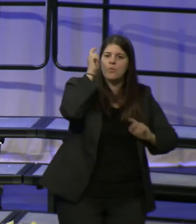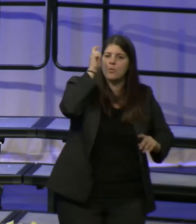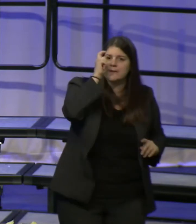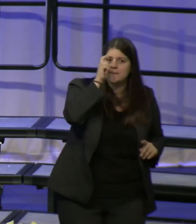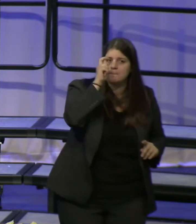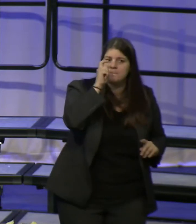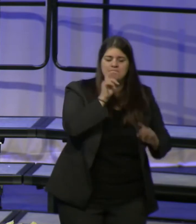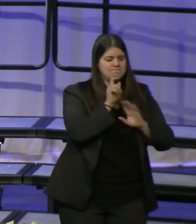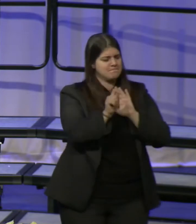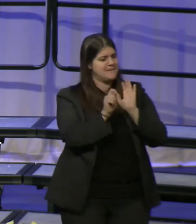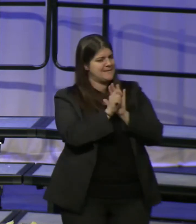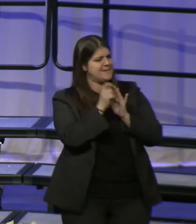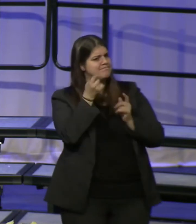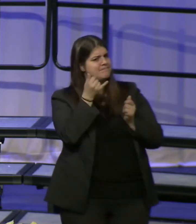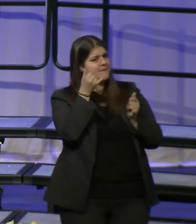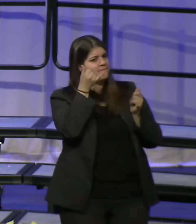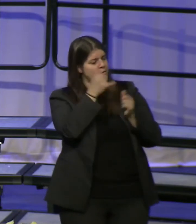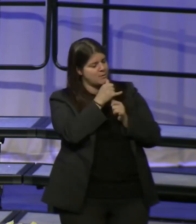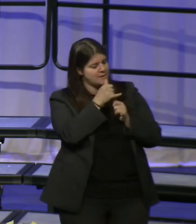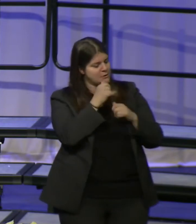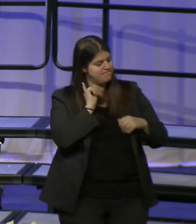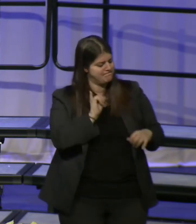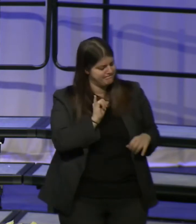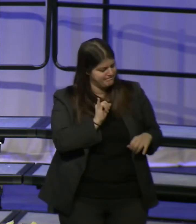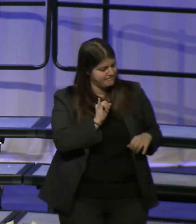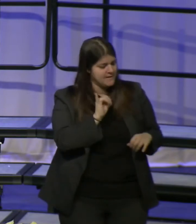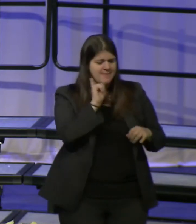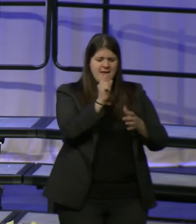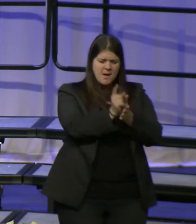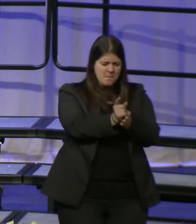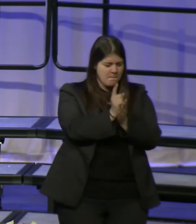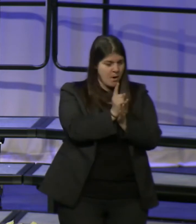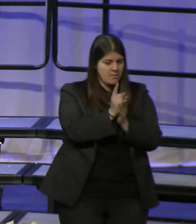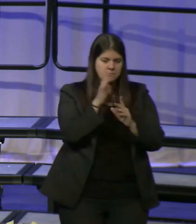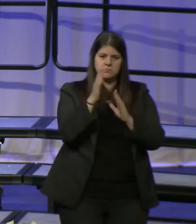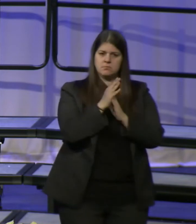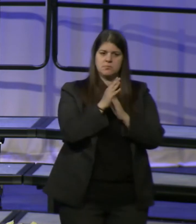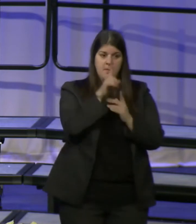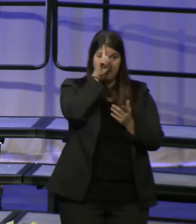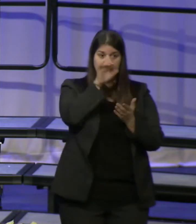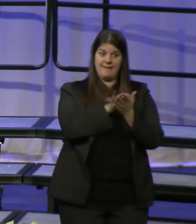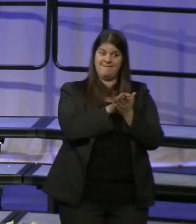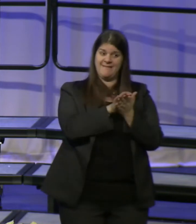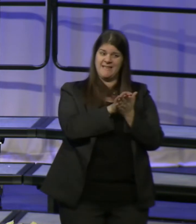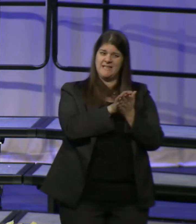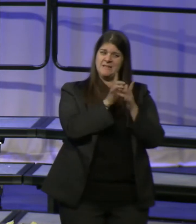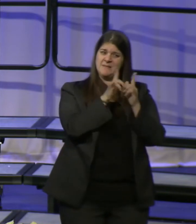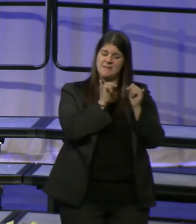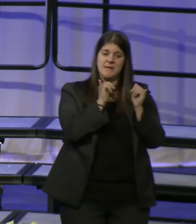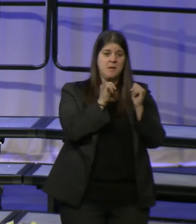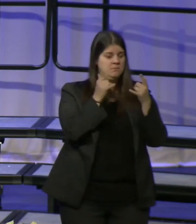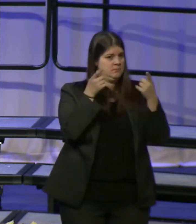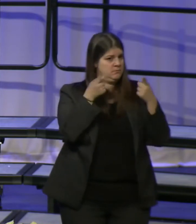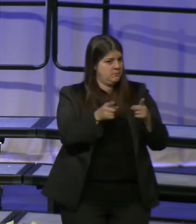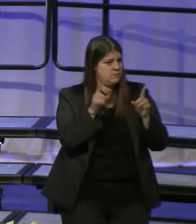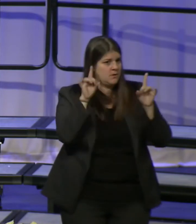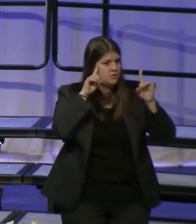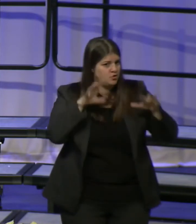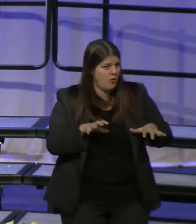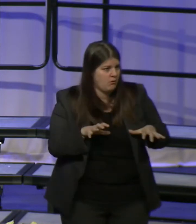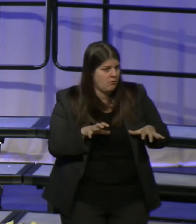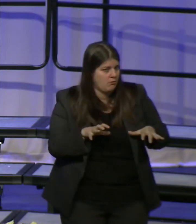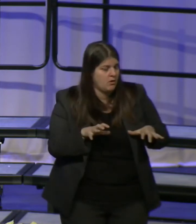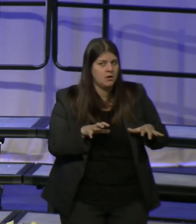of foolishness. It was the epoch of belief...it was the epoch of incredulity. It was the season of